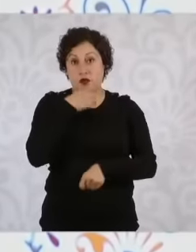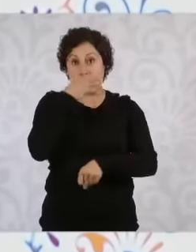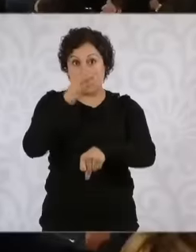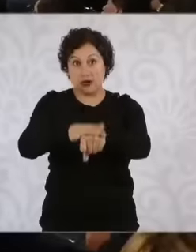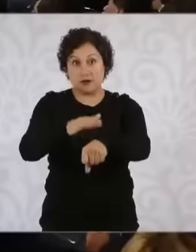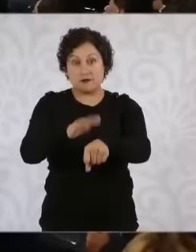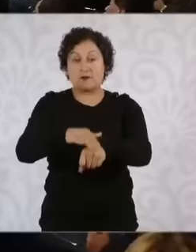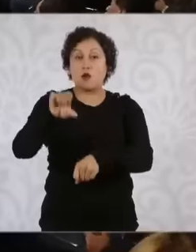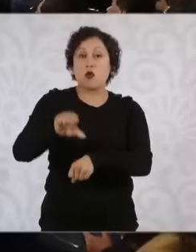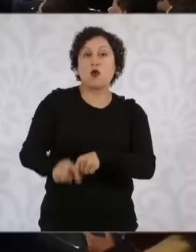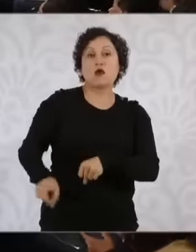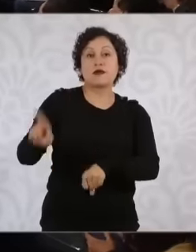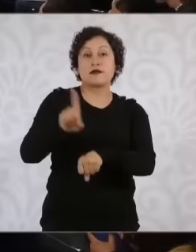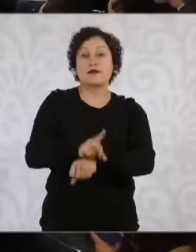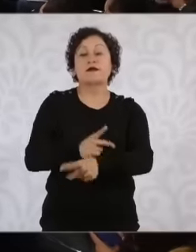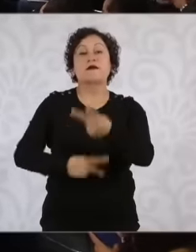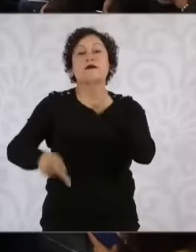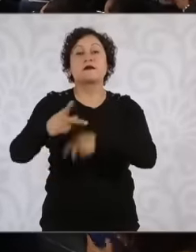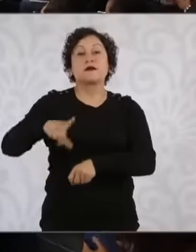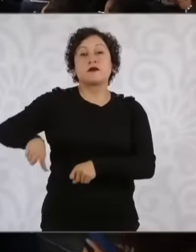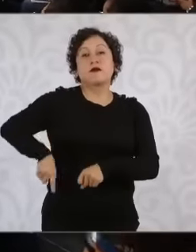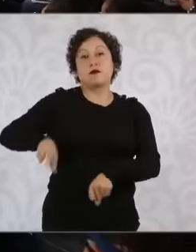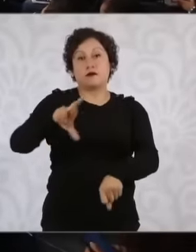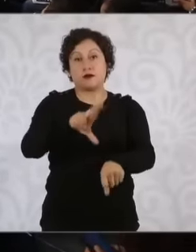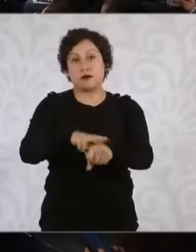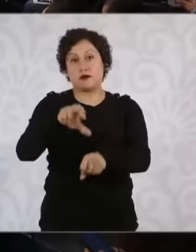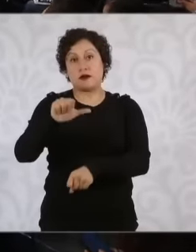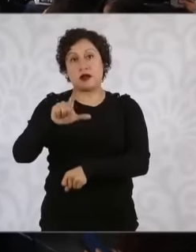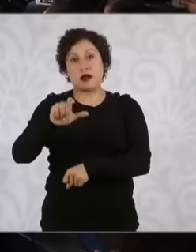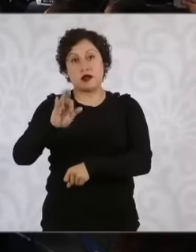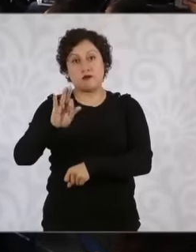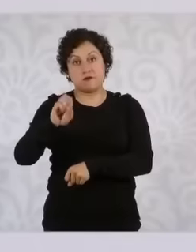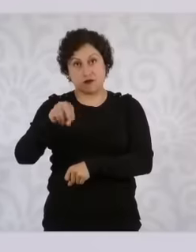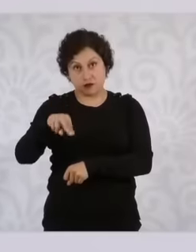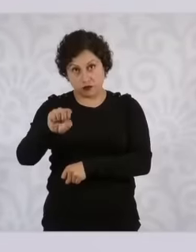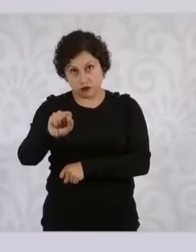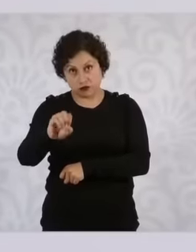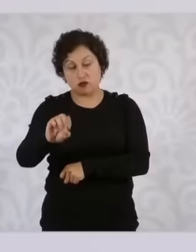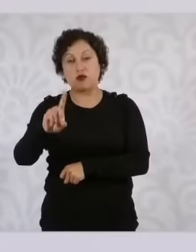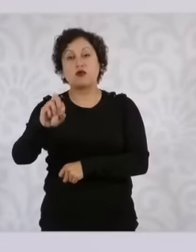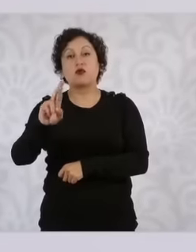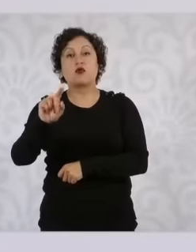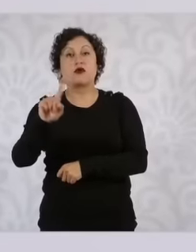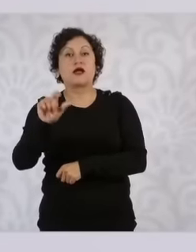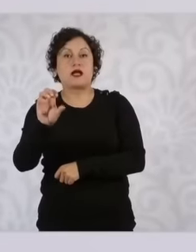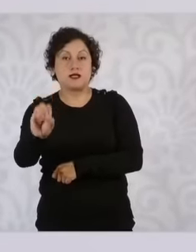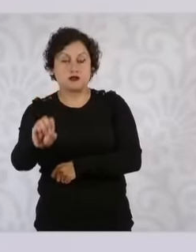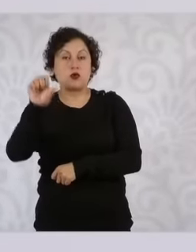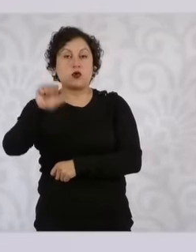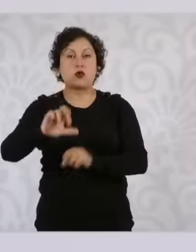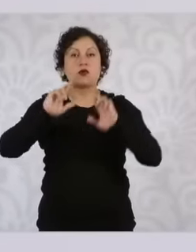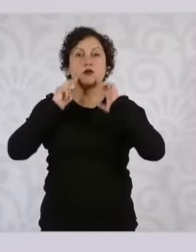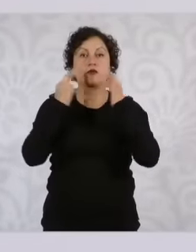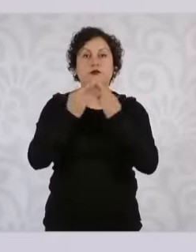Alfonso Durazo was at the security meeting we are going to be inviting governors